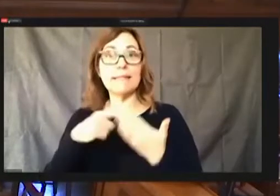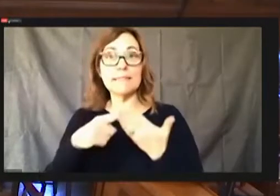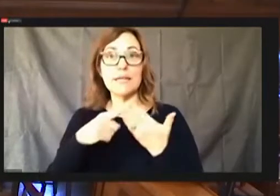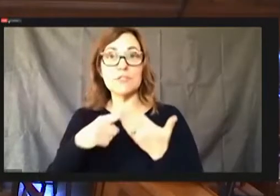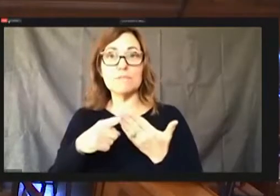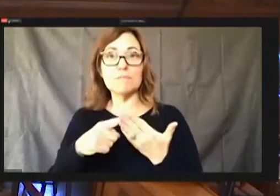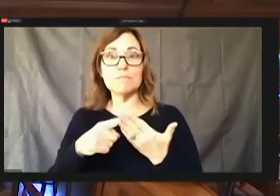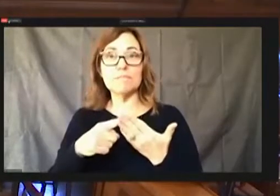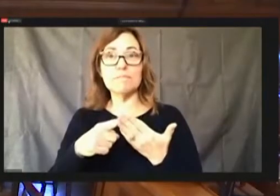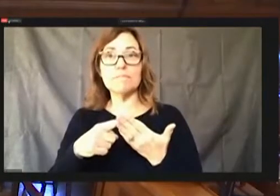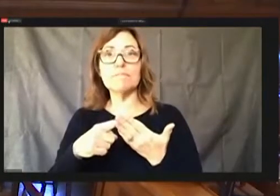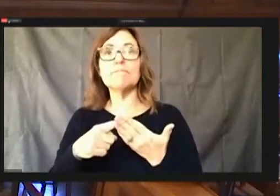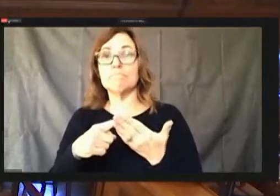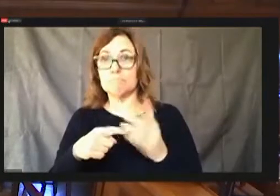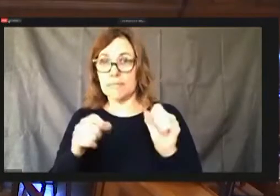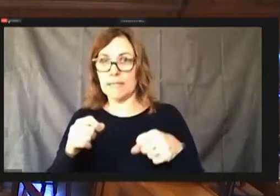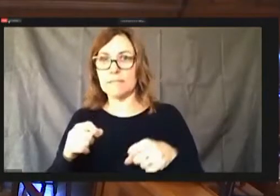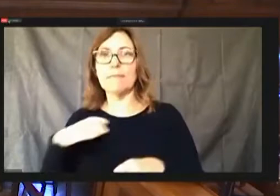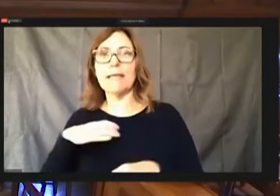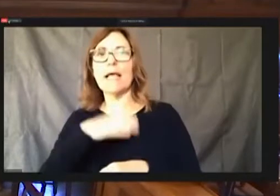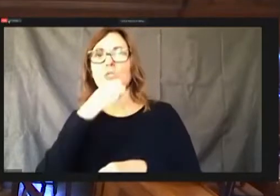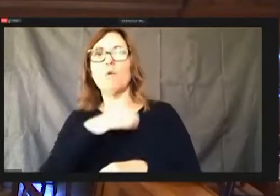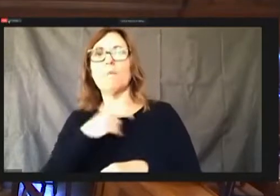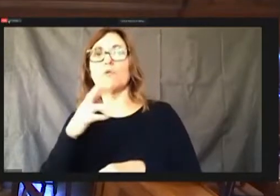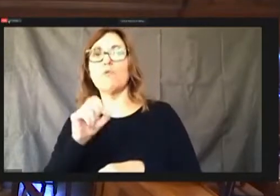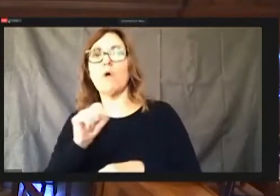Councilman gross. Oi.